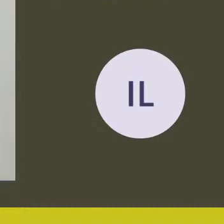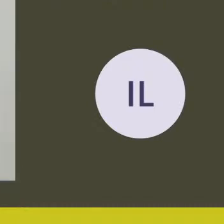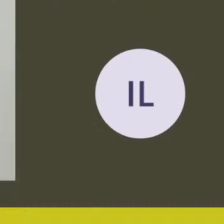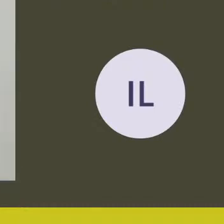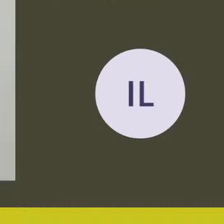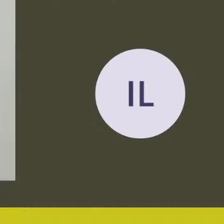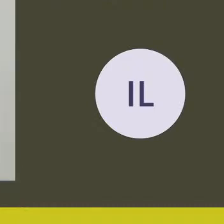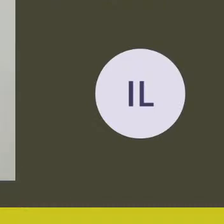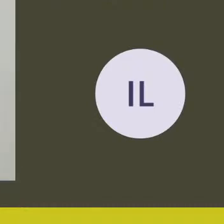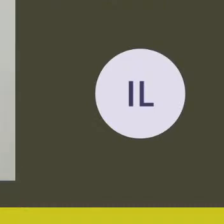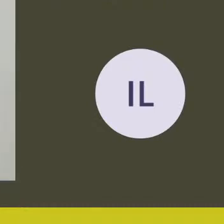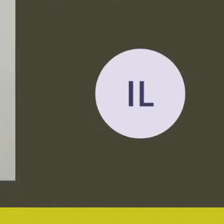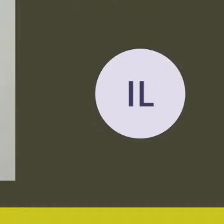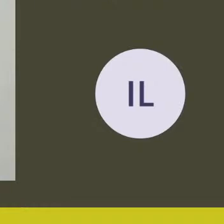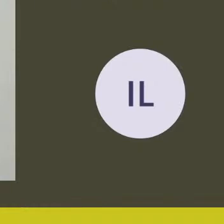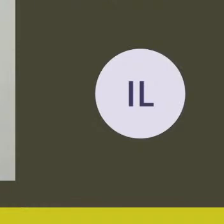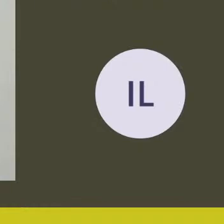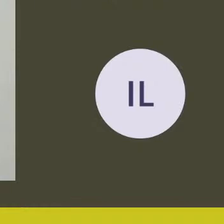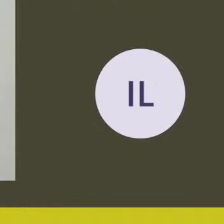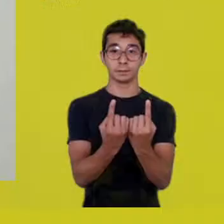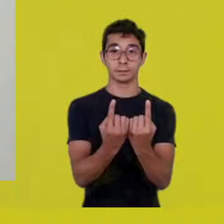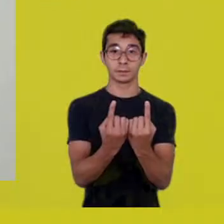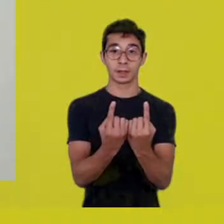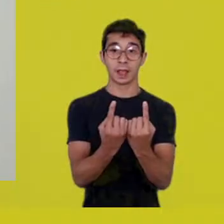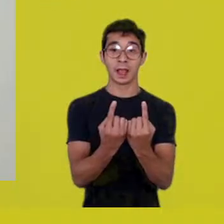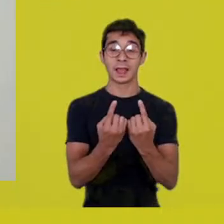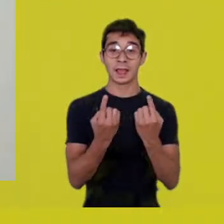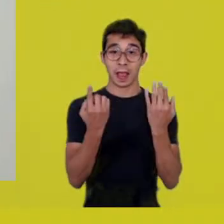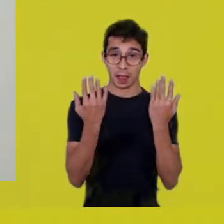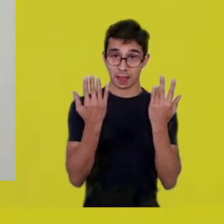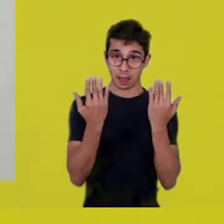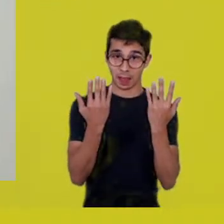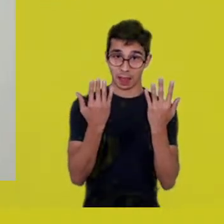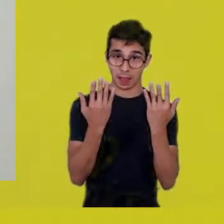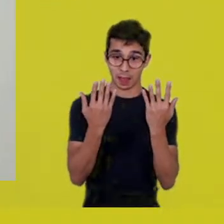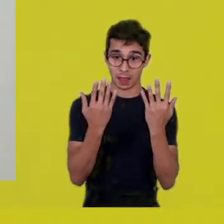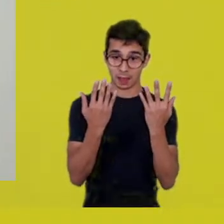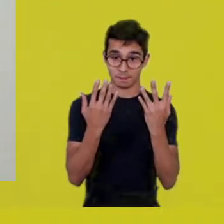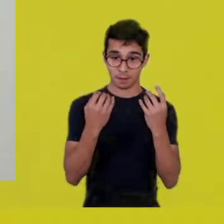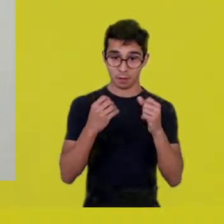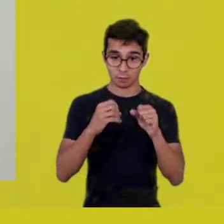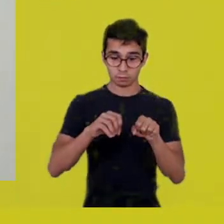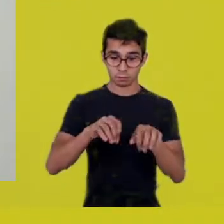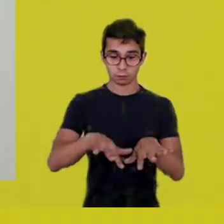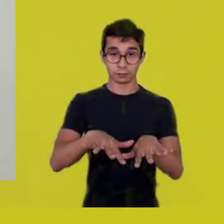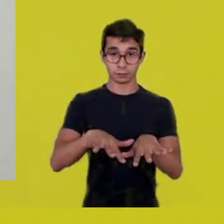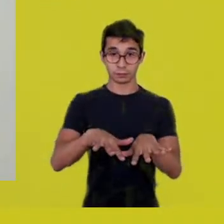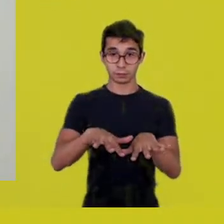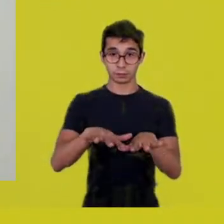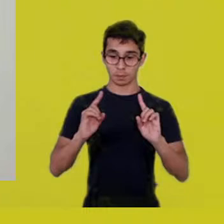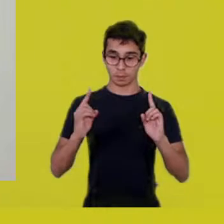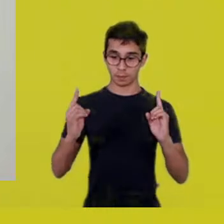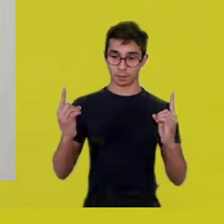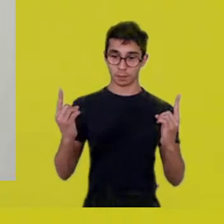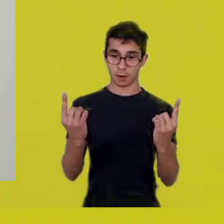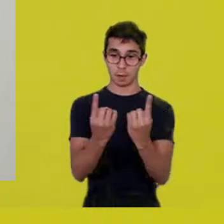with their hands and legs outstretched, lying on the ground,